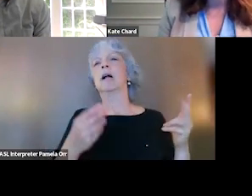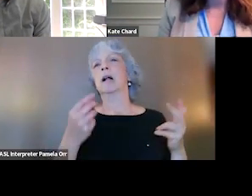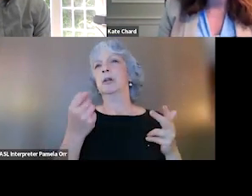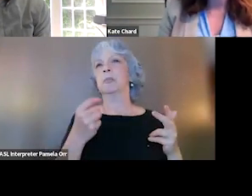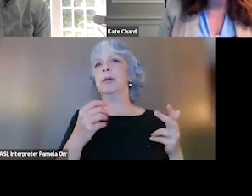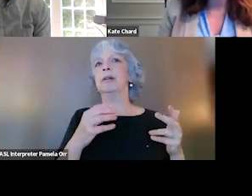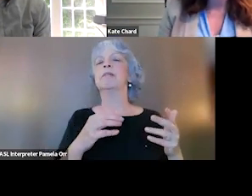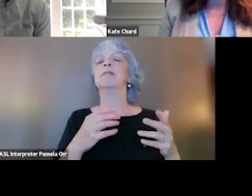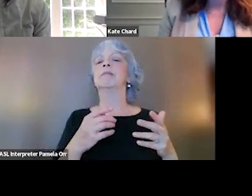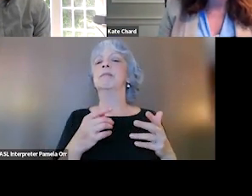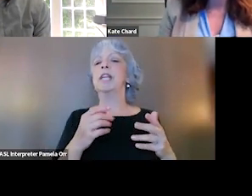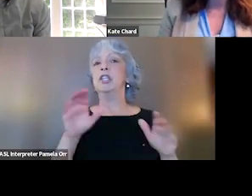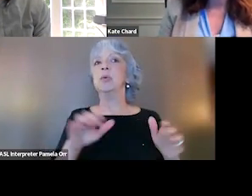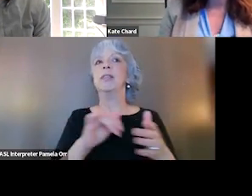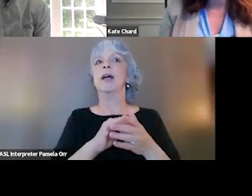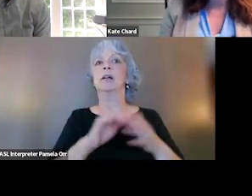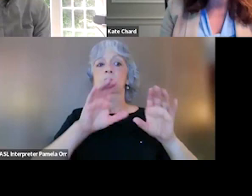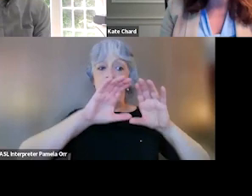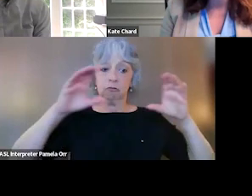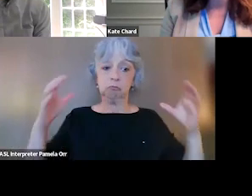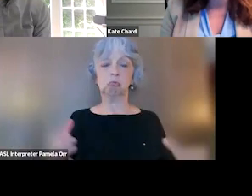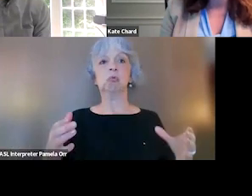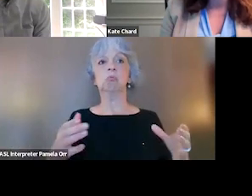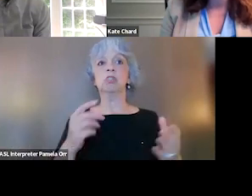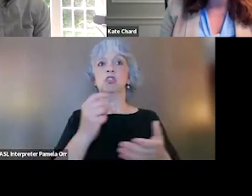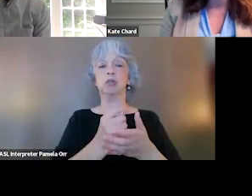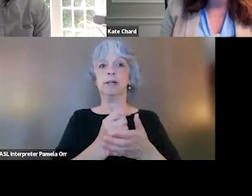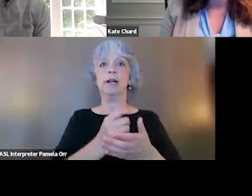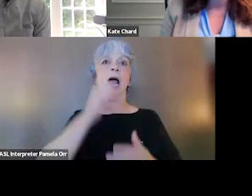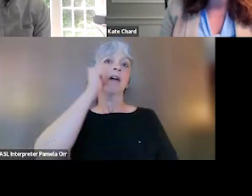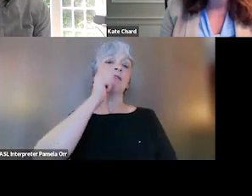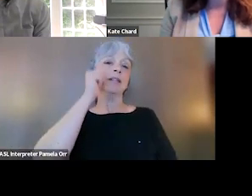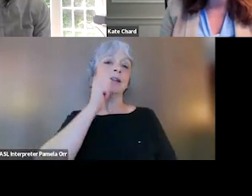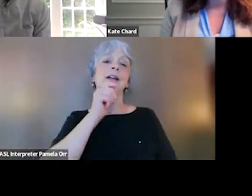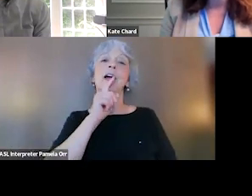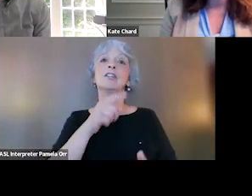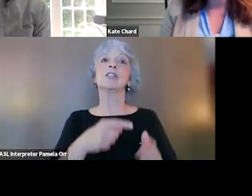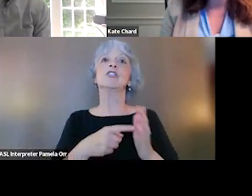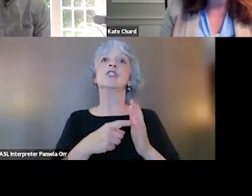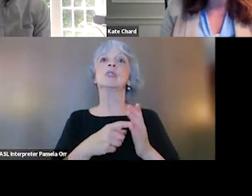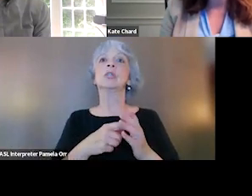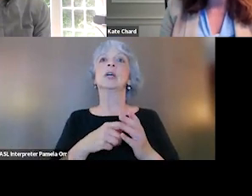doing it in mass treatment where we do it daily is actually showing a lower dropout rate